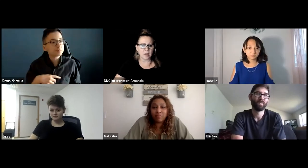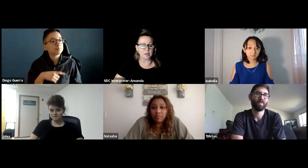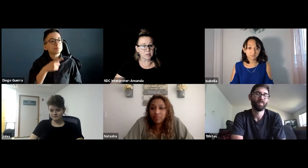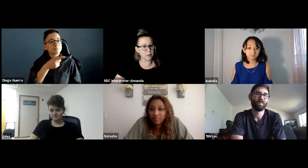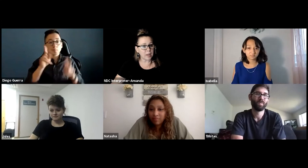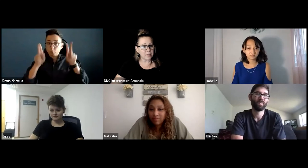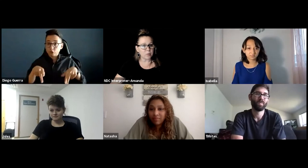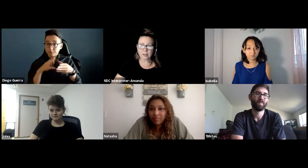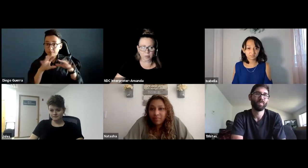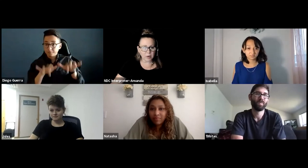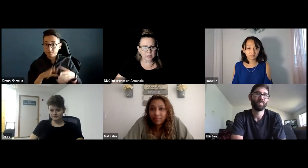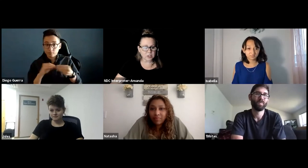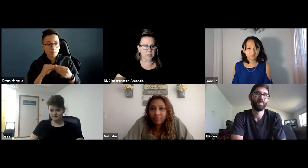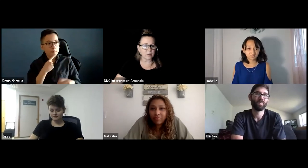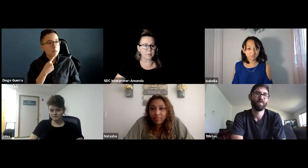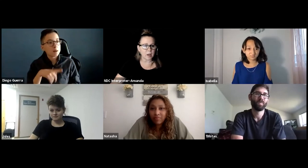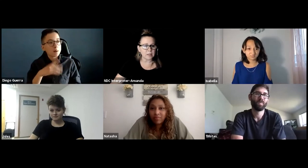Turns out we have a really great question here from the audience.